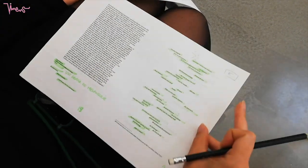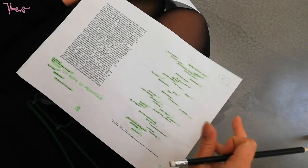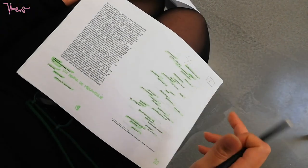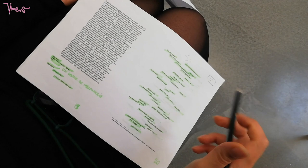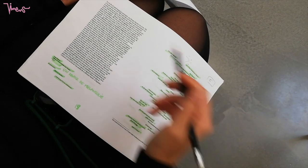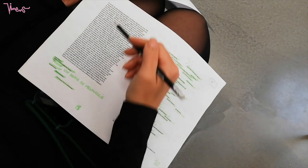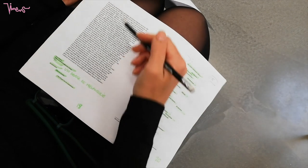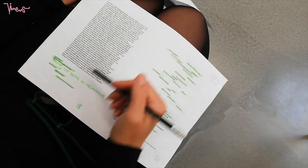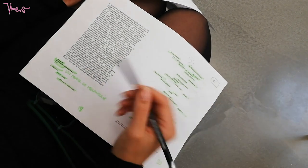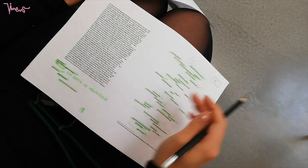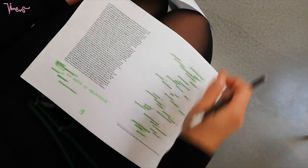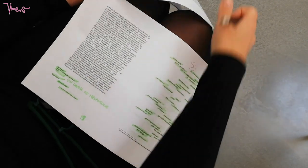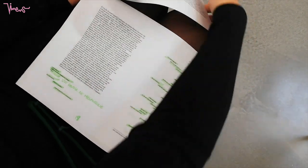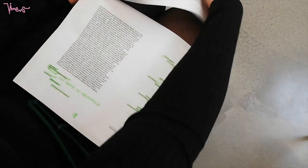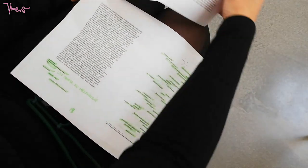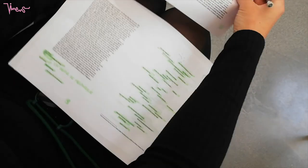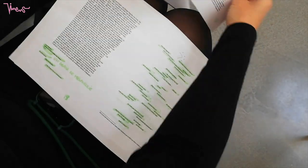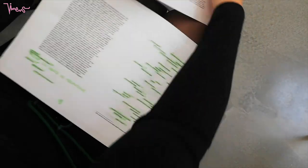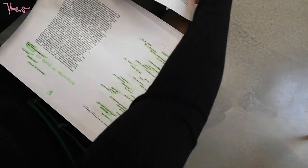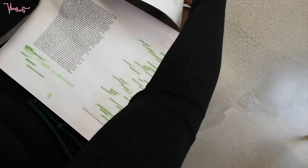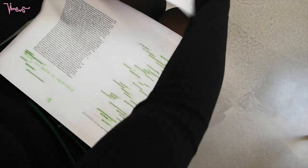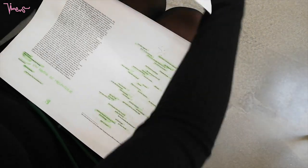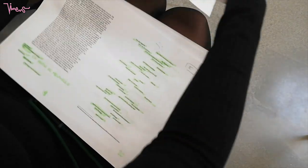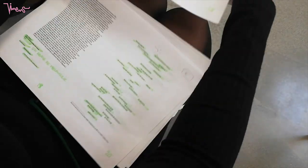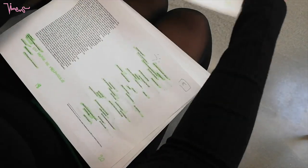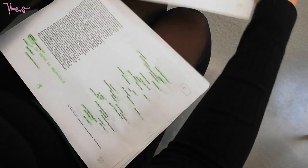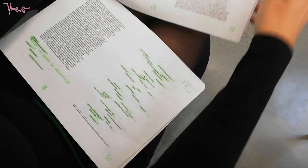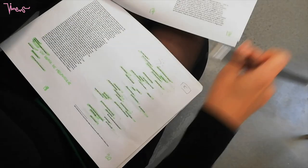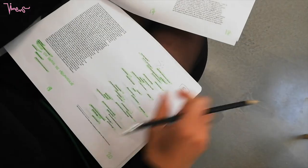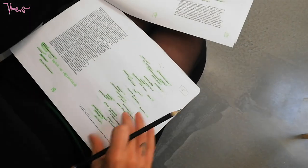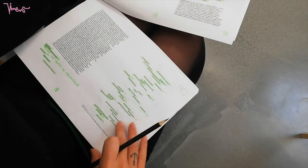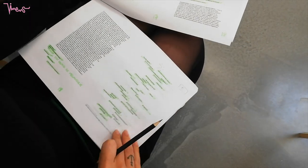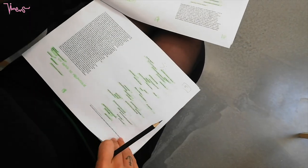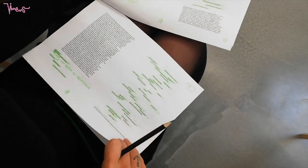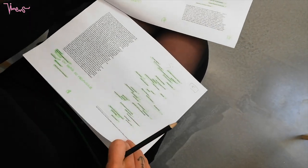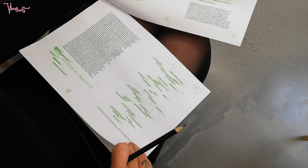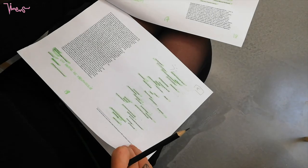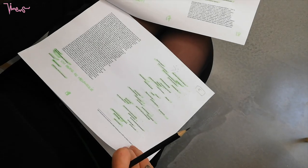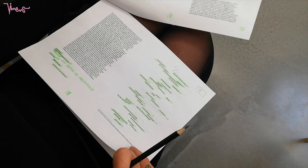(Elodia) Finally you still have big blocks (Eve) Yes, I have big blocks. But there, where I was in trad mode at the start,